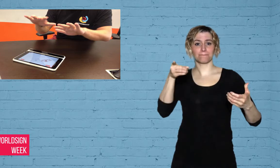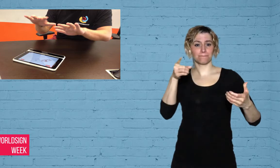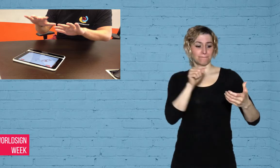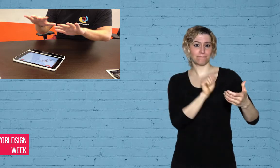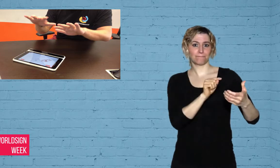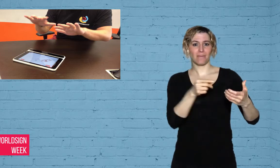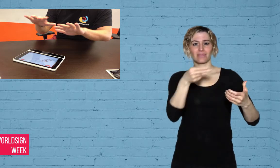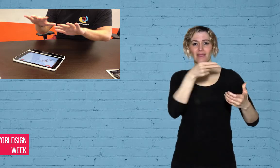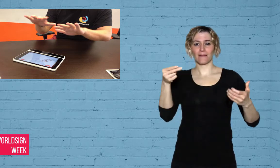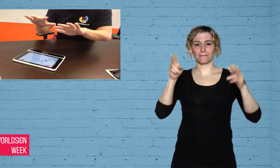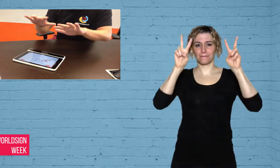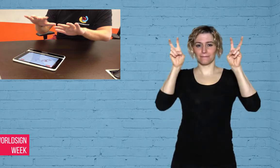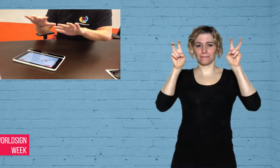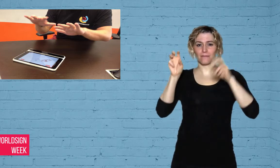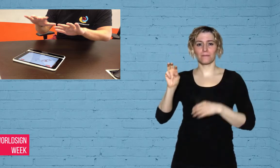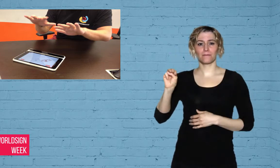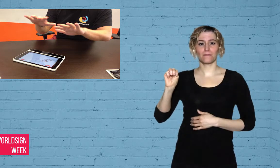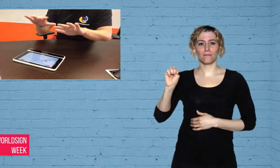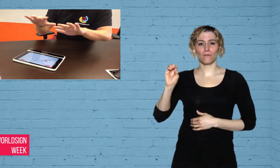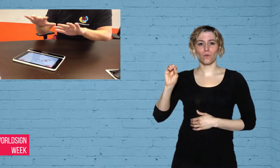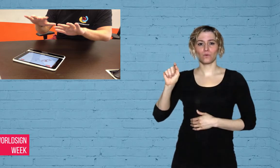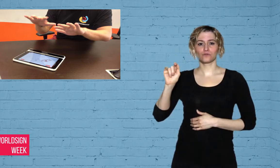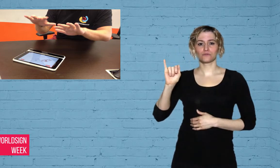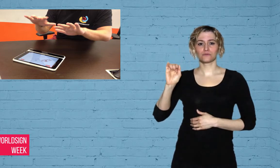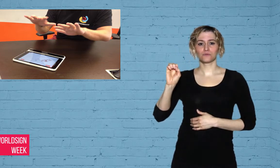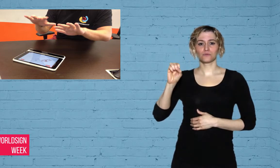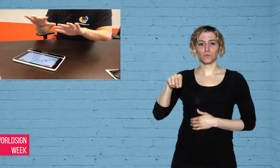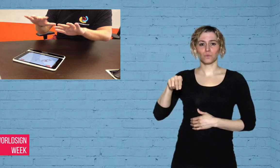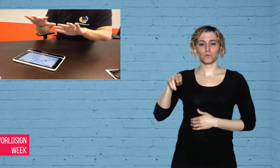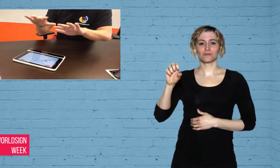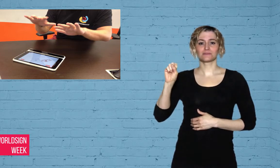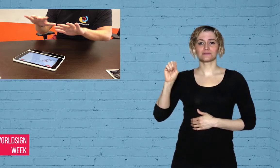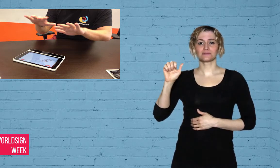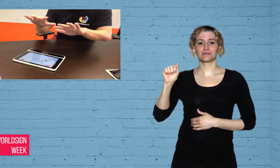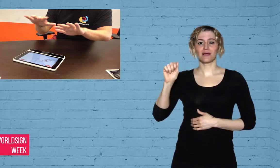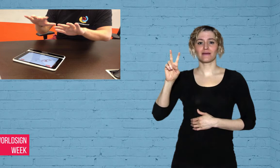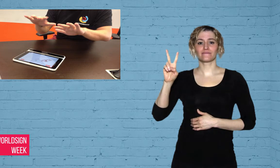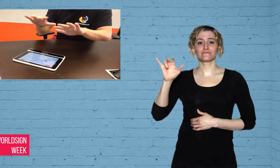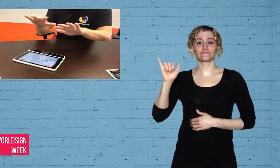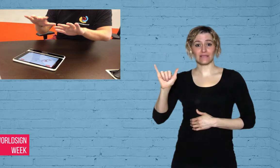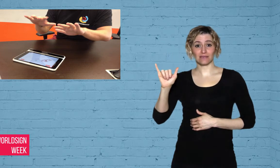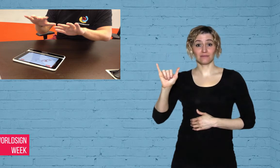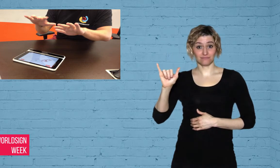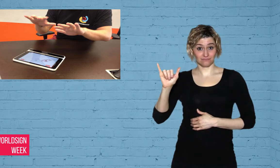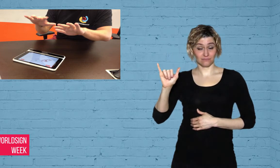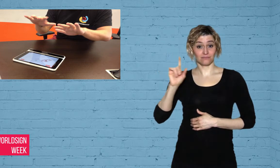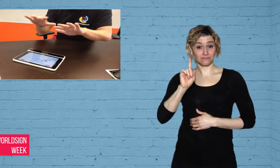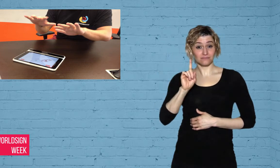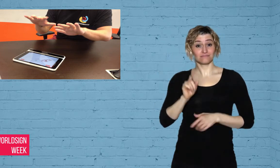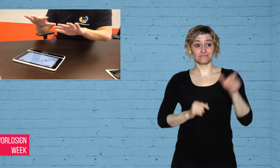MotionSavvy, according to Ryan Hait-